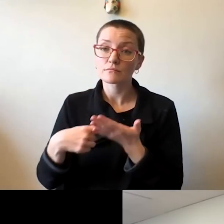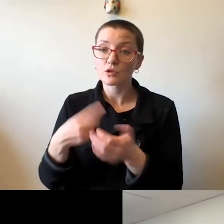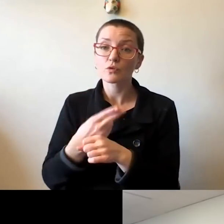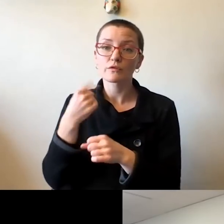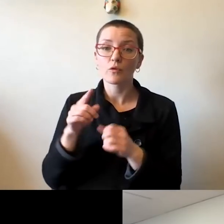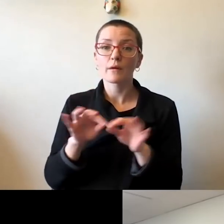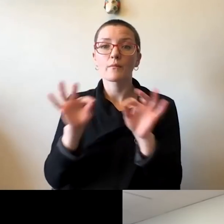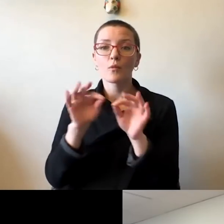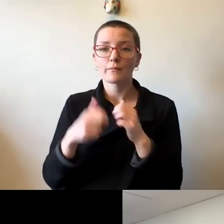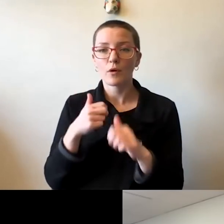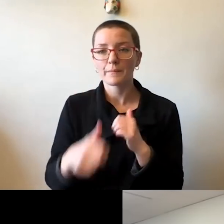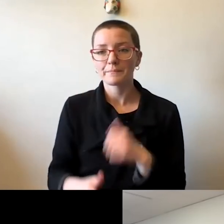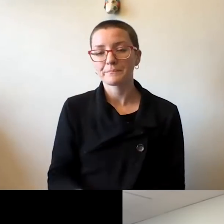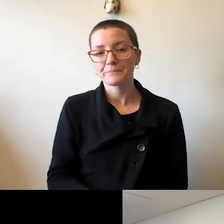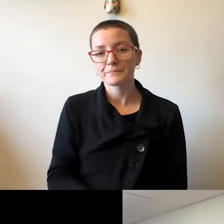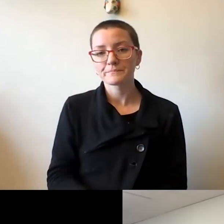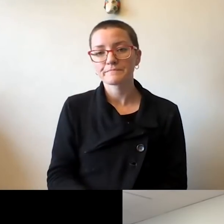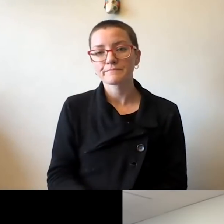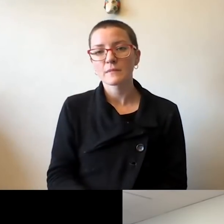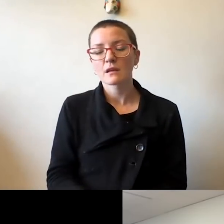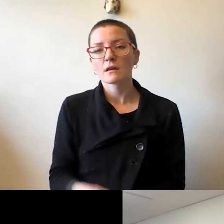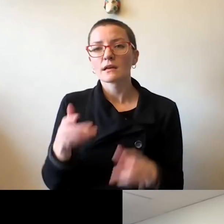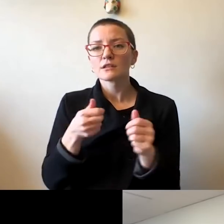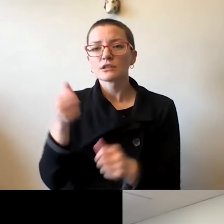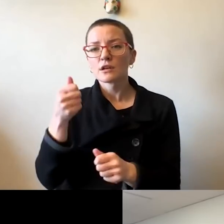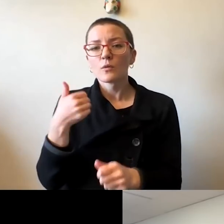Andreas Cangellaris: Chancellor, there are two questions that I believe that our audience would